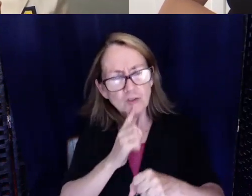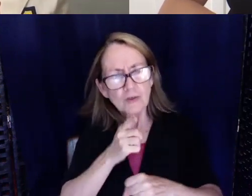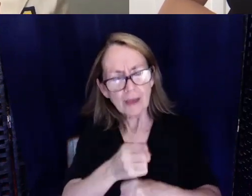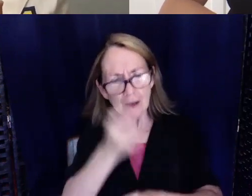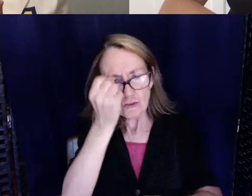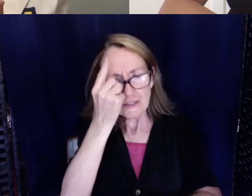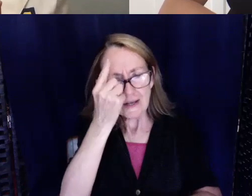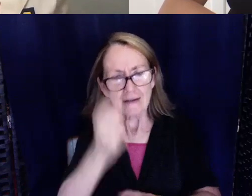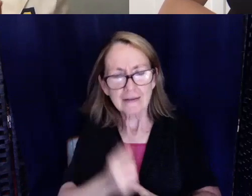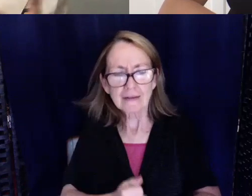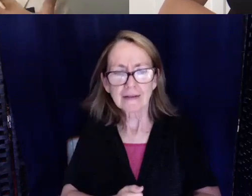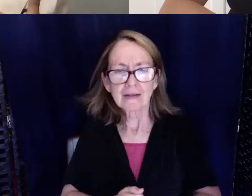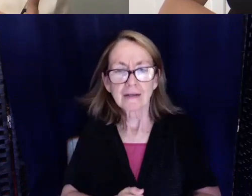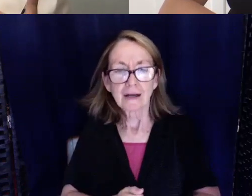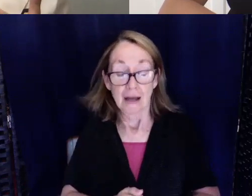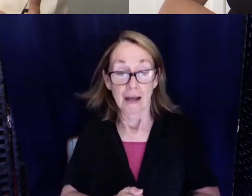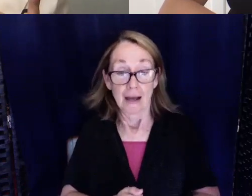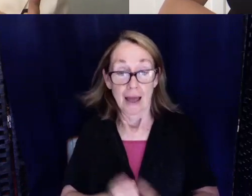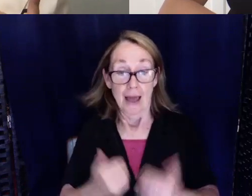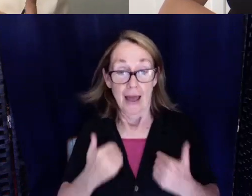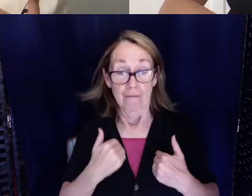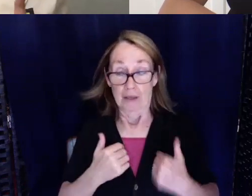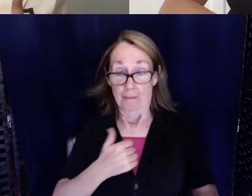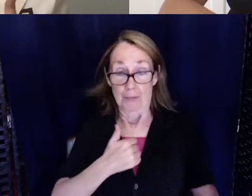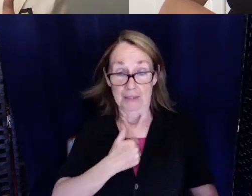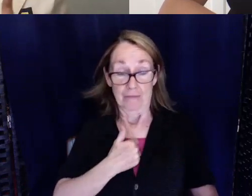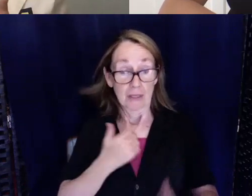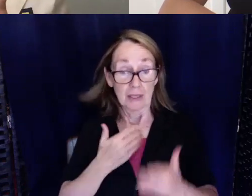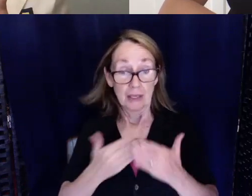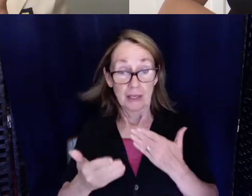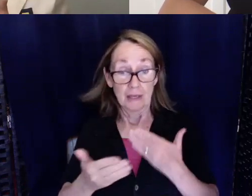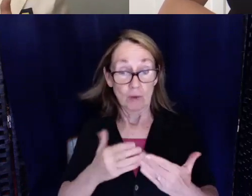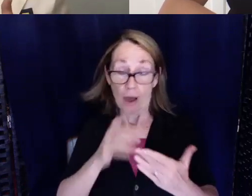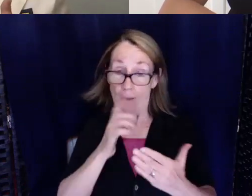So I think having myself even though I'm not fluent in ASL